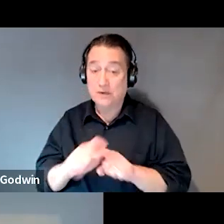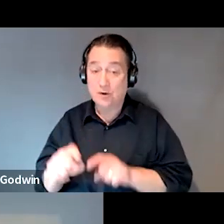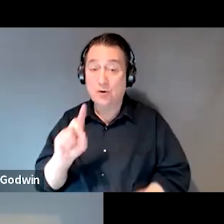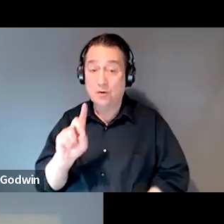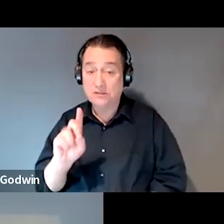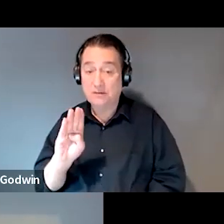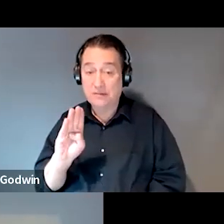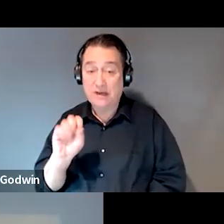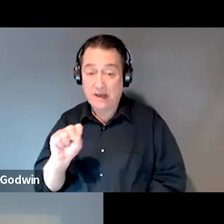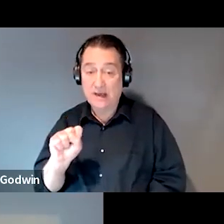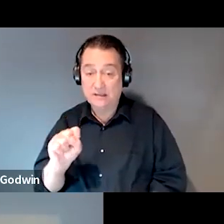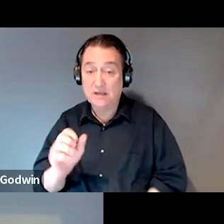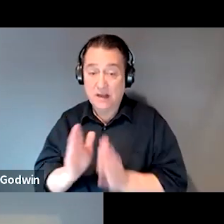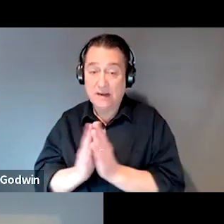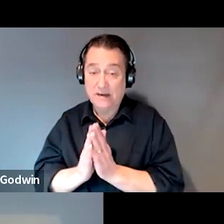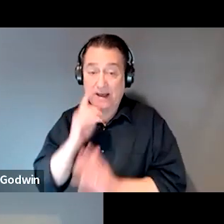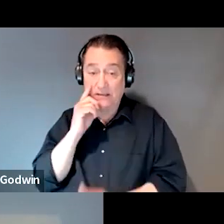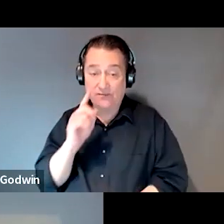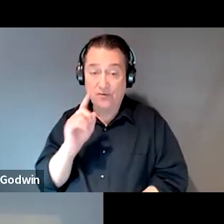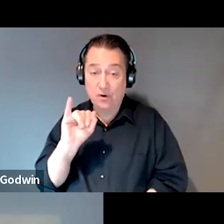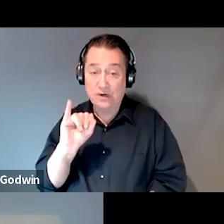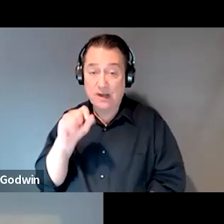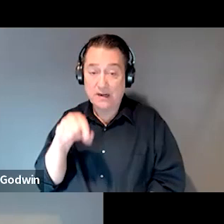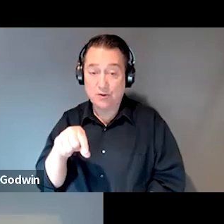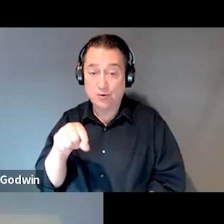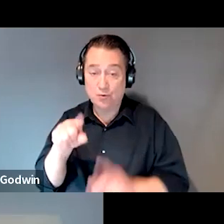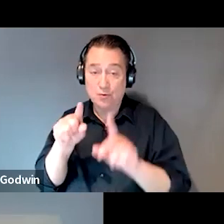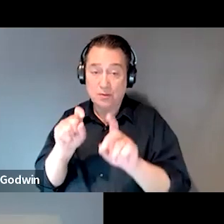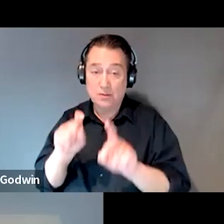that they have an IQ test and about 80 percent of the time, they'll do that.